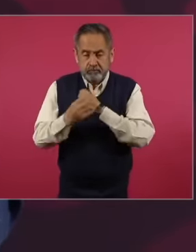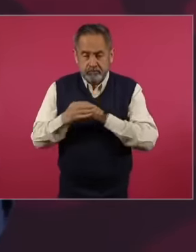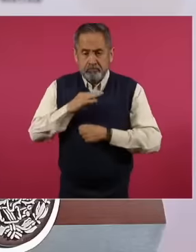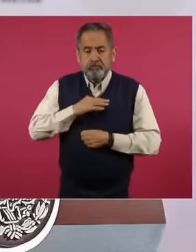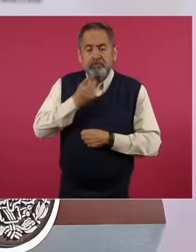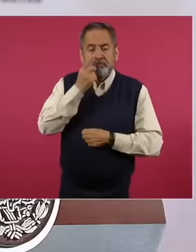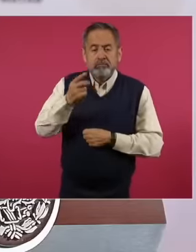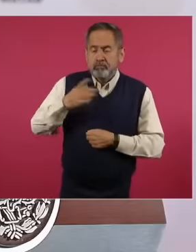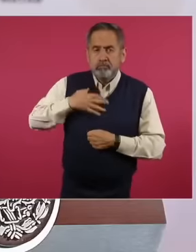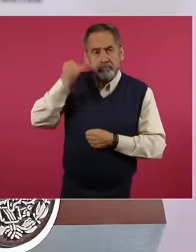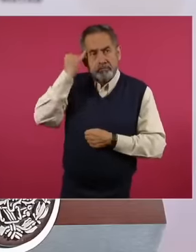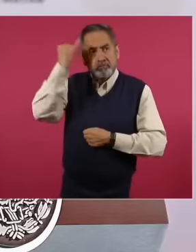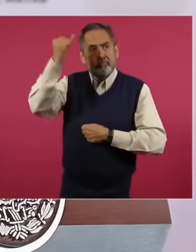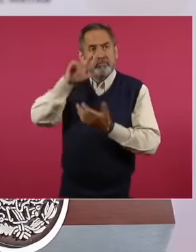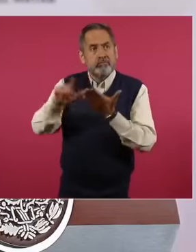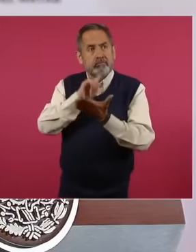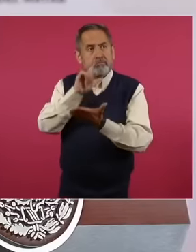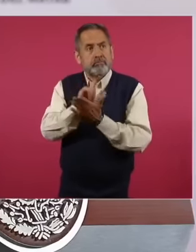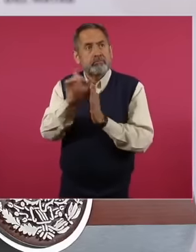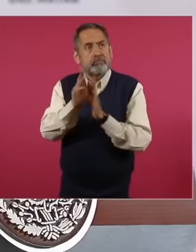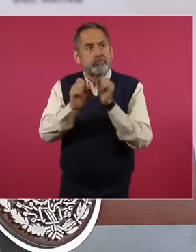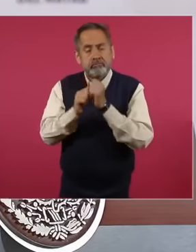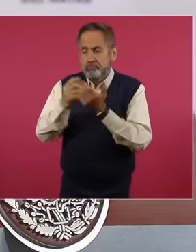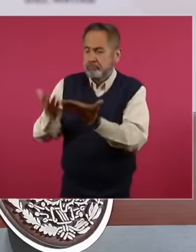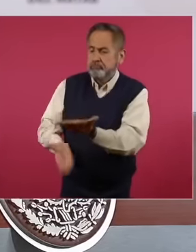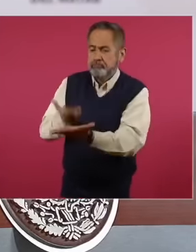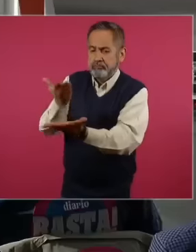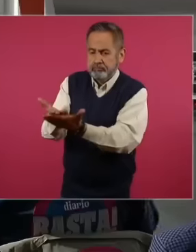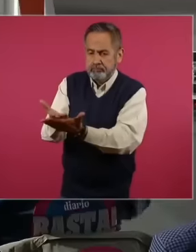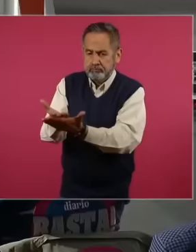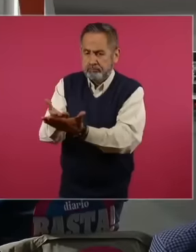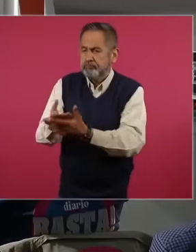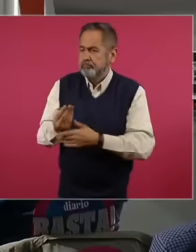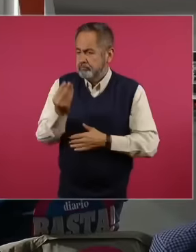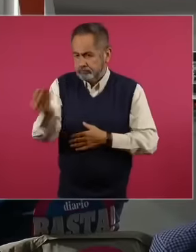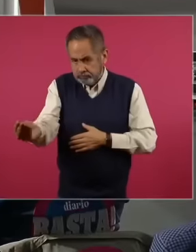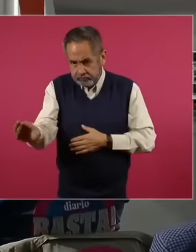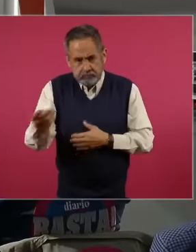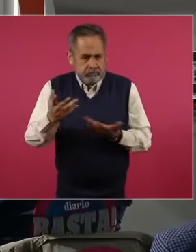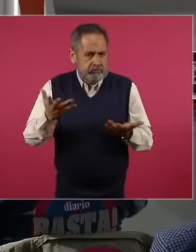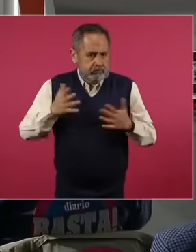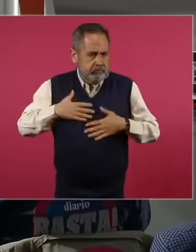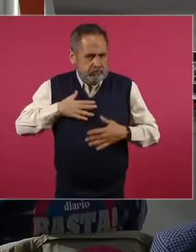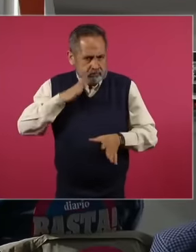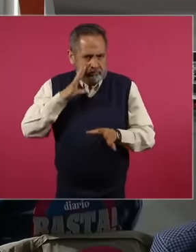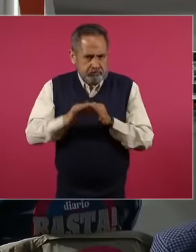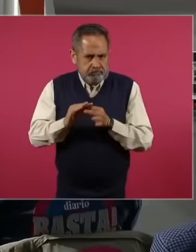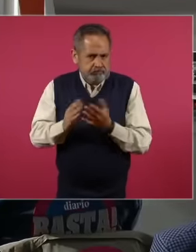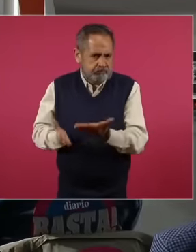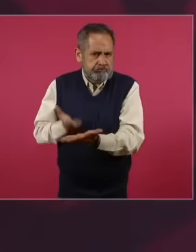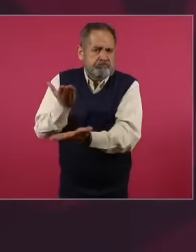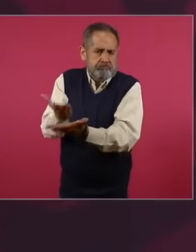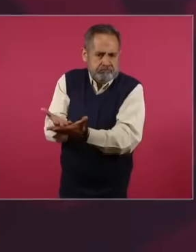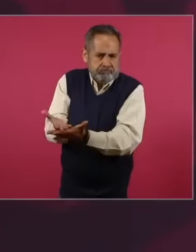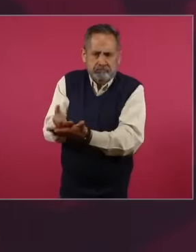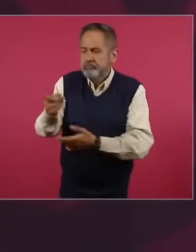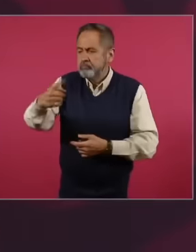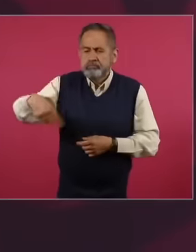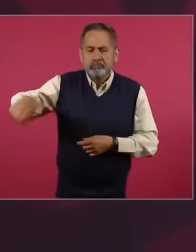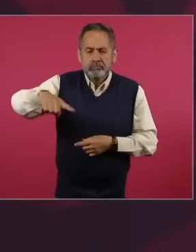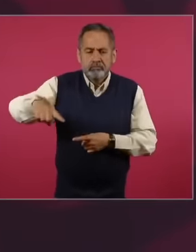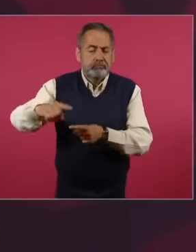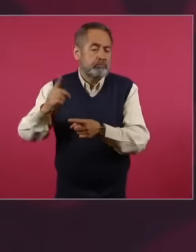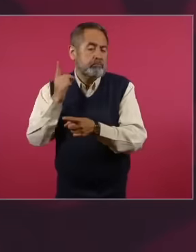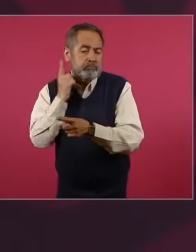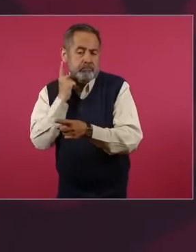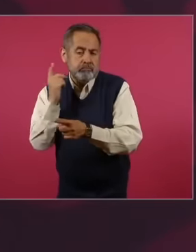initiatives to reform the Constitution, that is what we did and whoever approves or